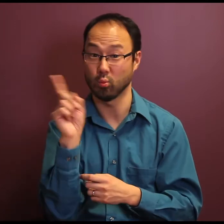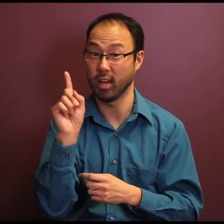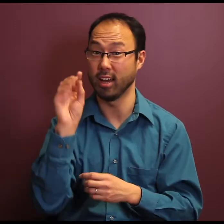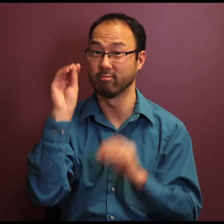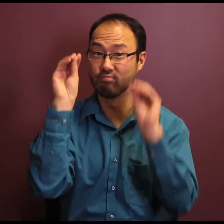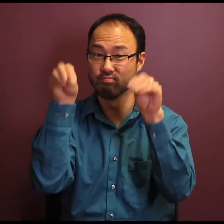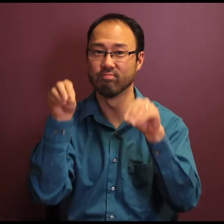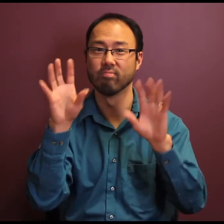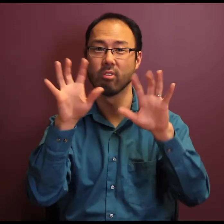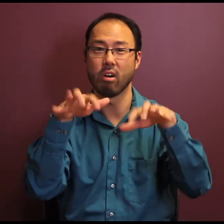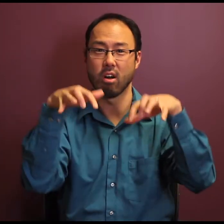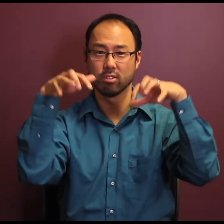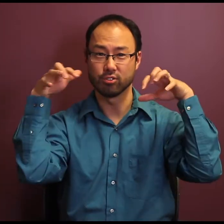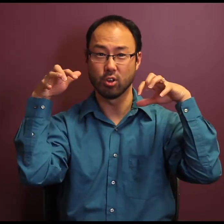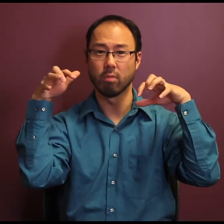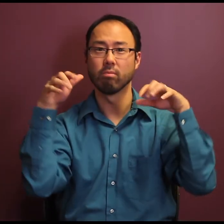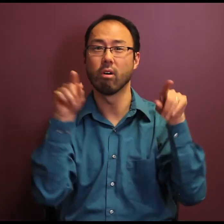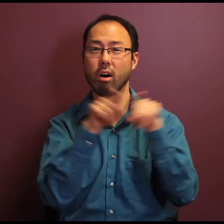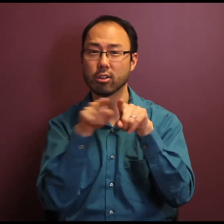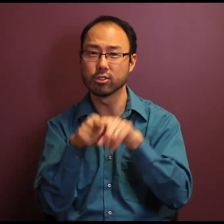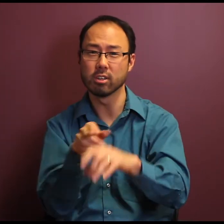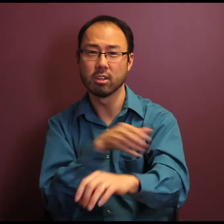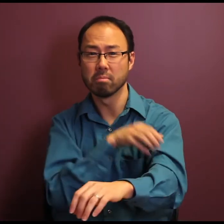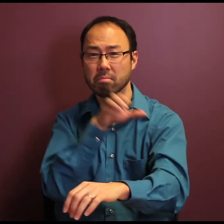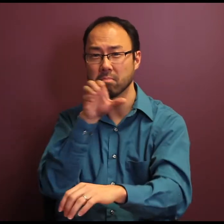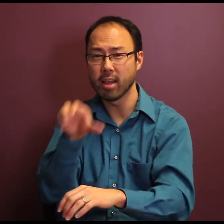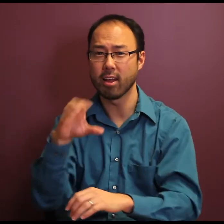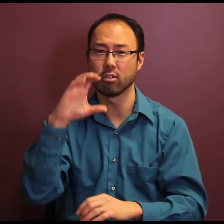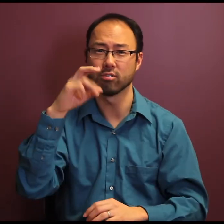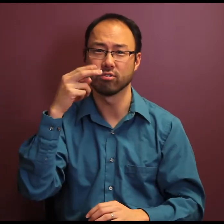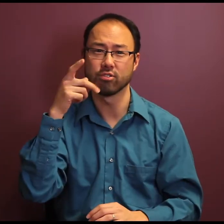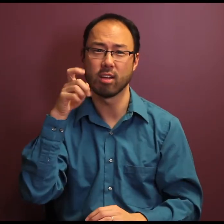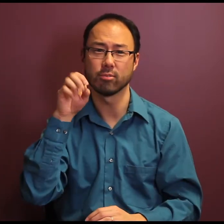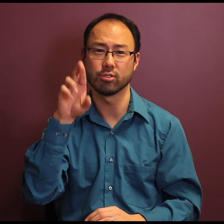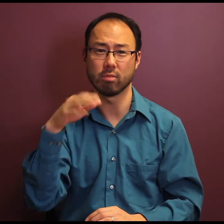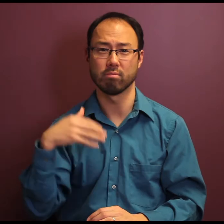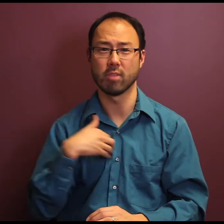empowering chapter members to advocate and be